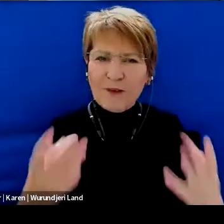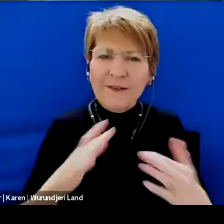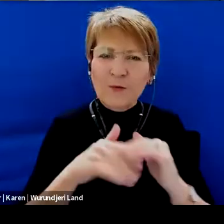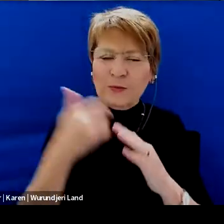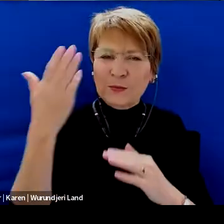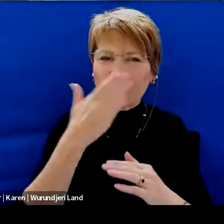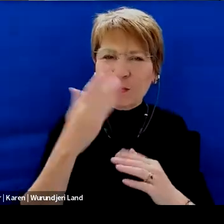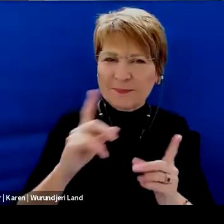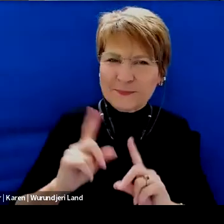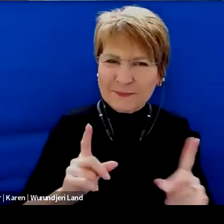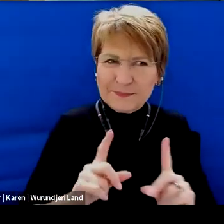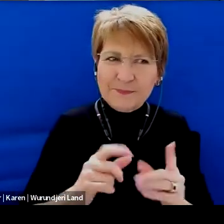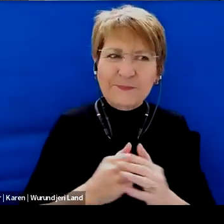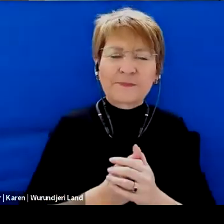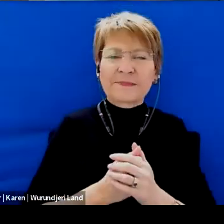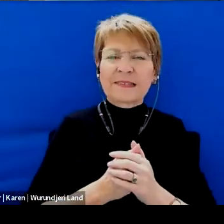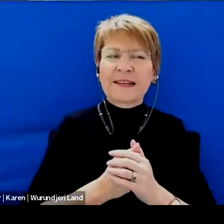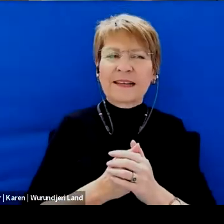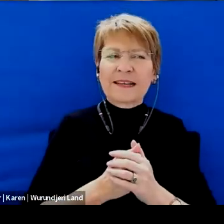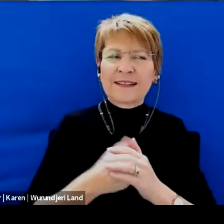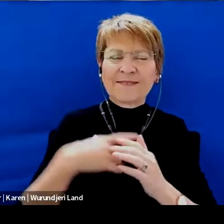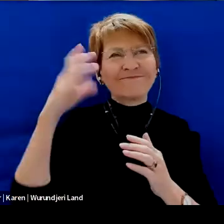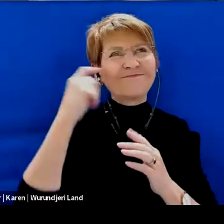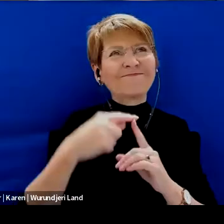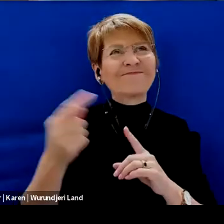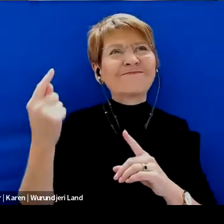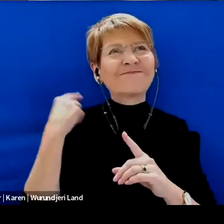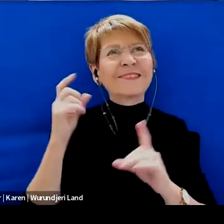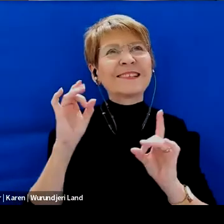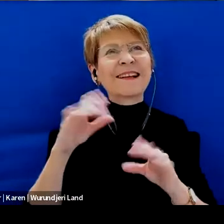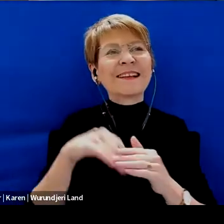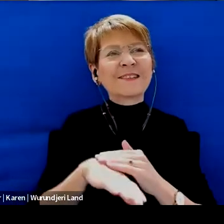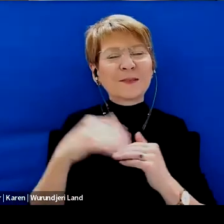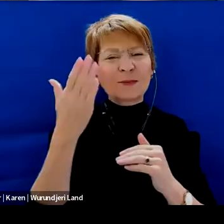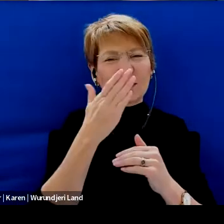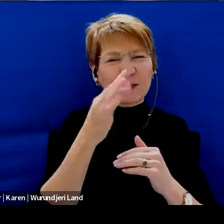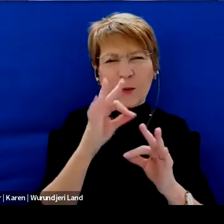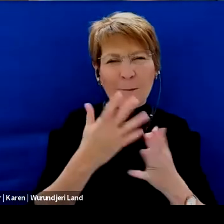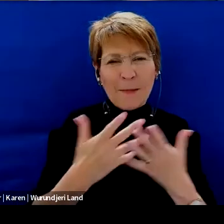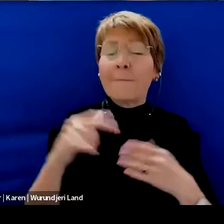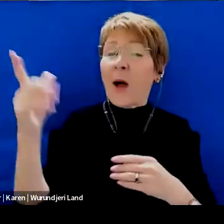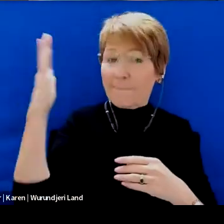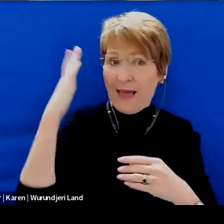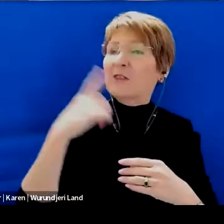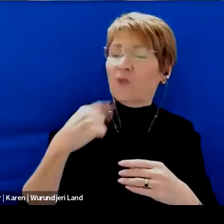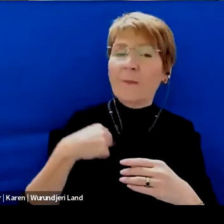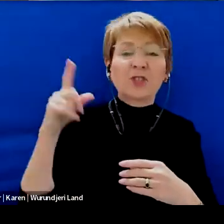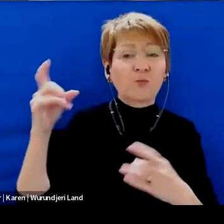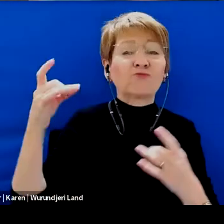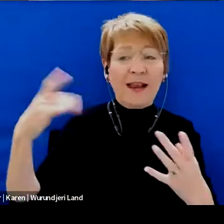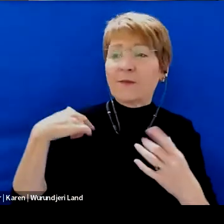I don't remember much about starting school. Mom said she was ready for me to go to school.